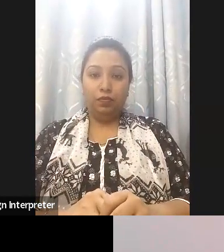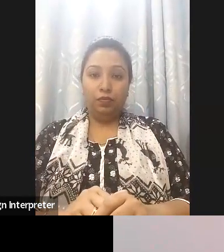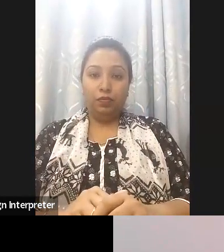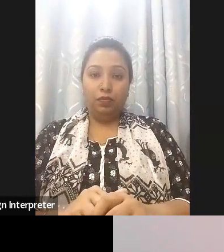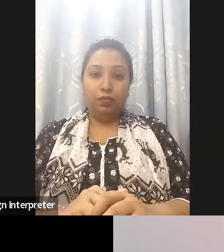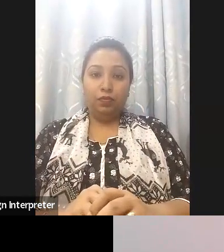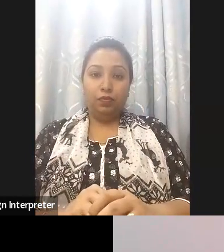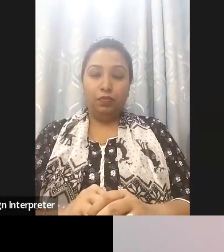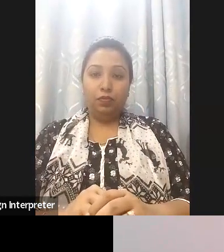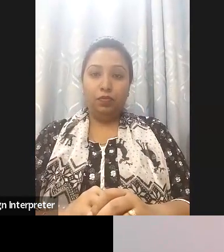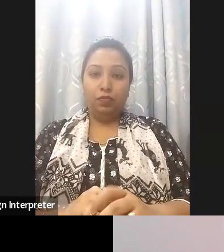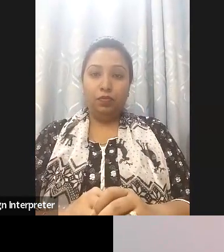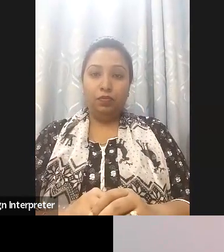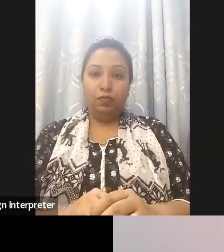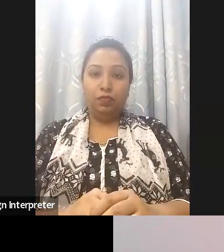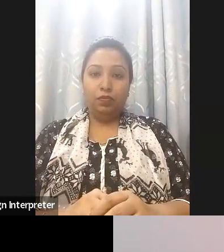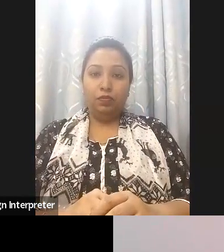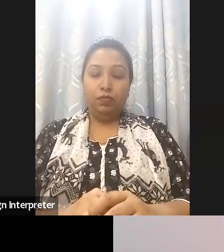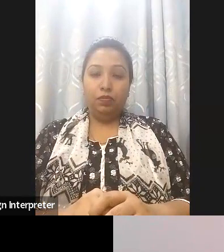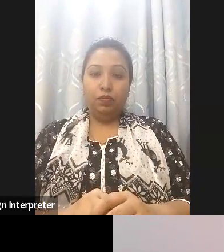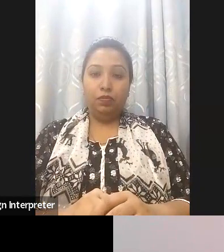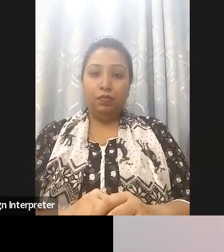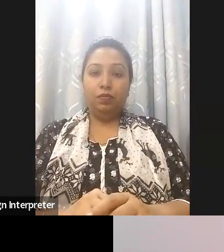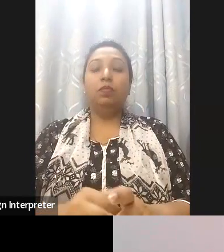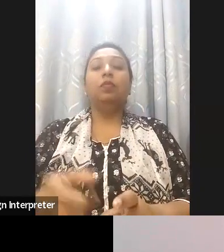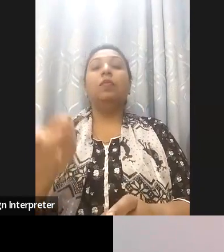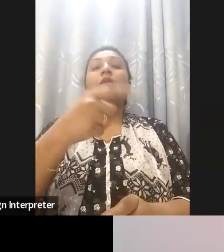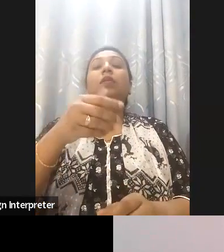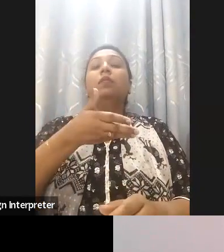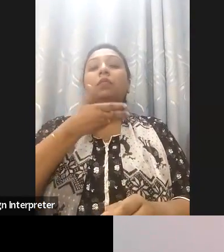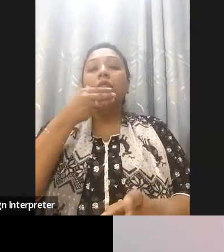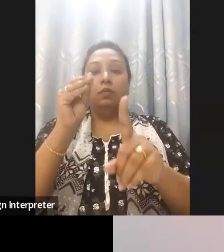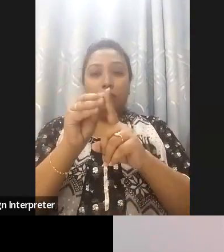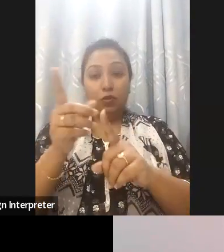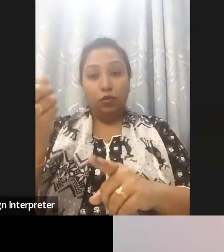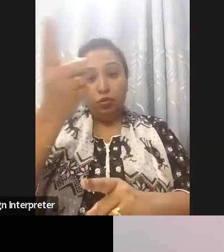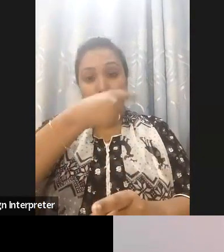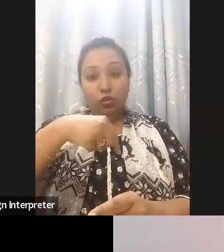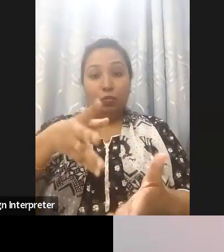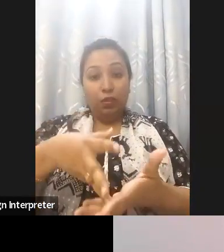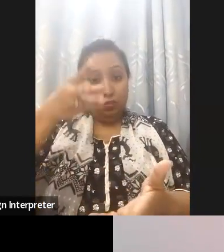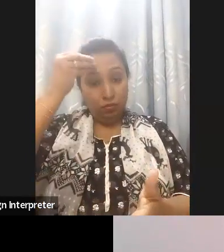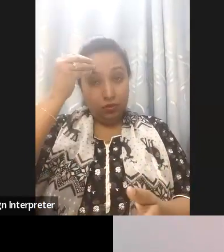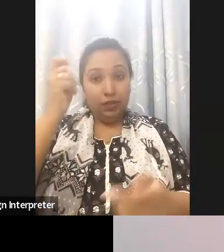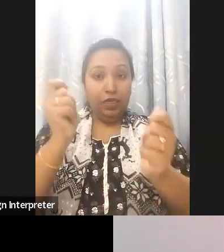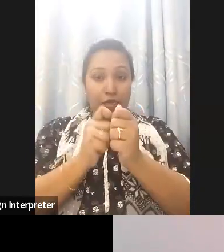for advocacy purposes and also help the academy to raise funds for its programs.